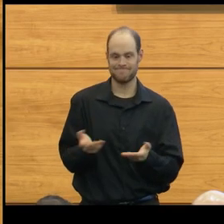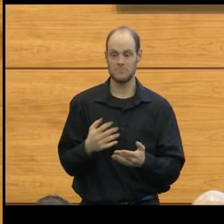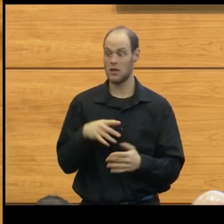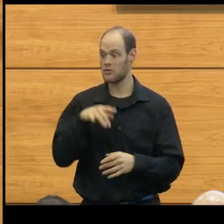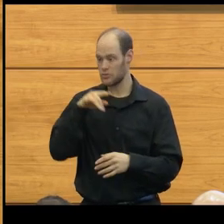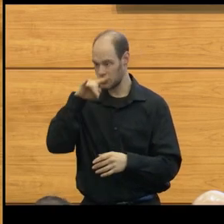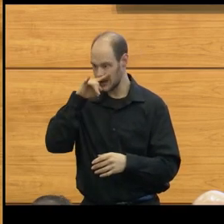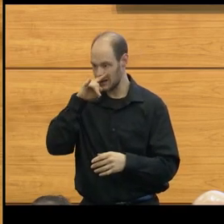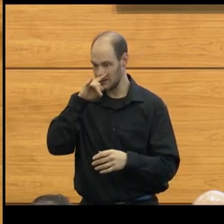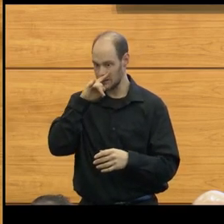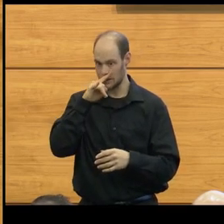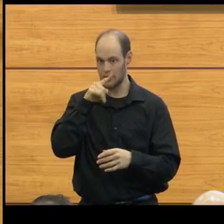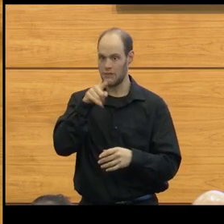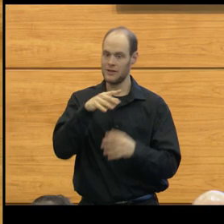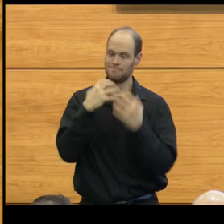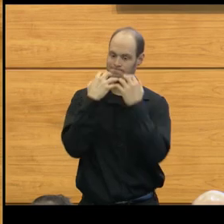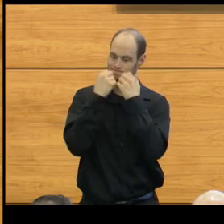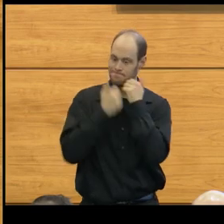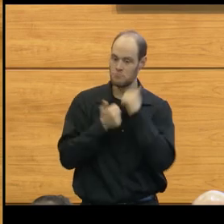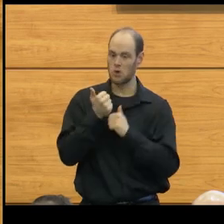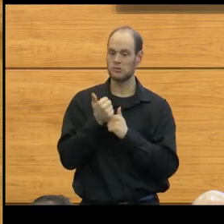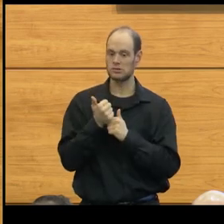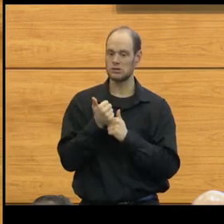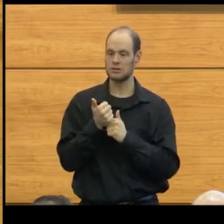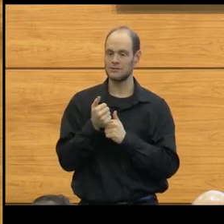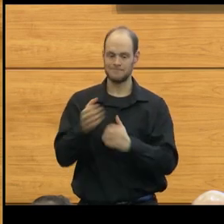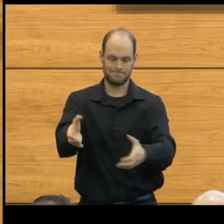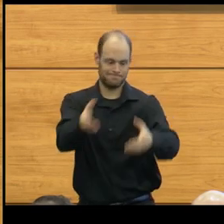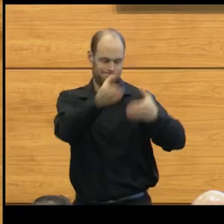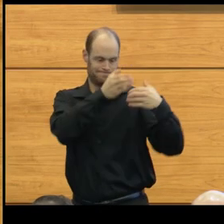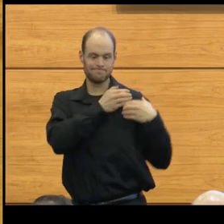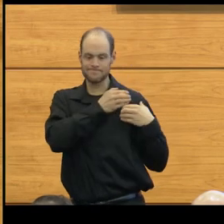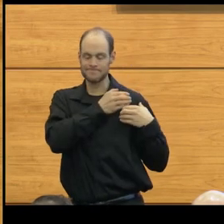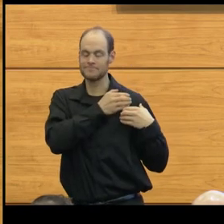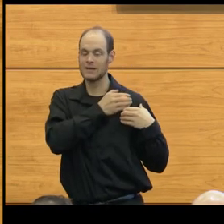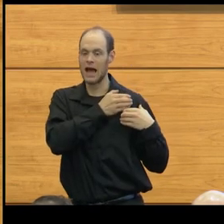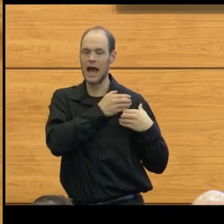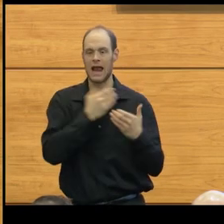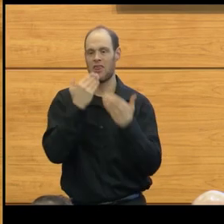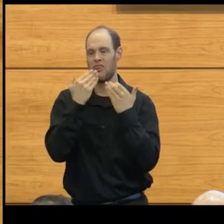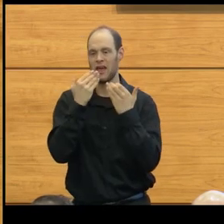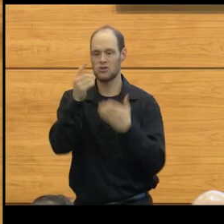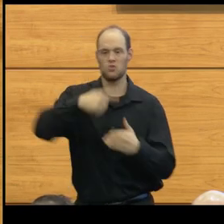most in their life, into my hands. And I thank each of you for coming here today,